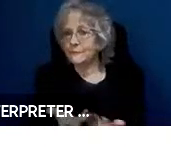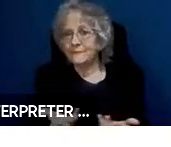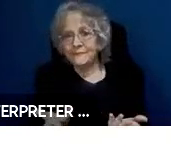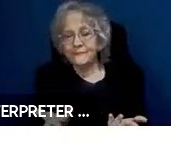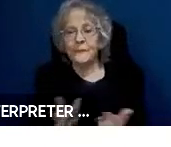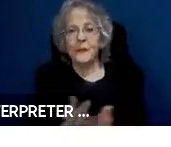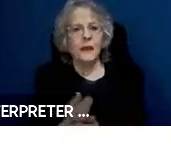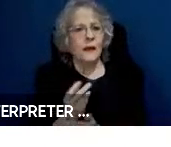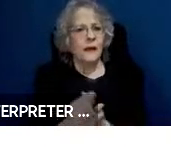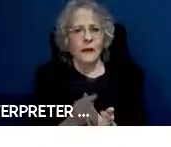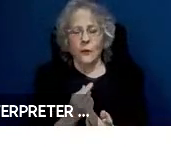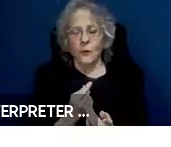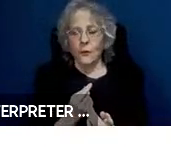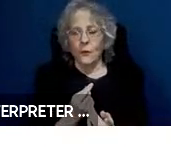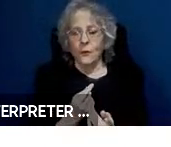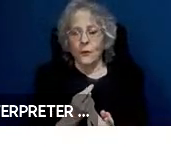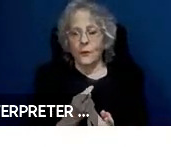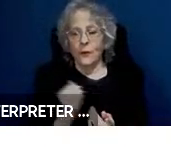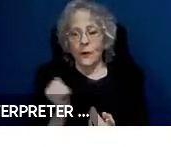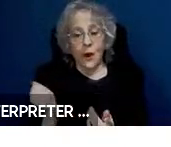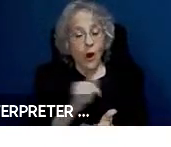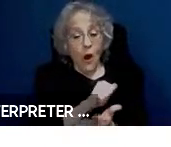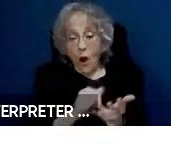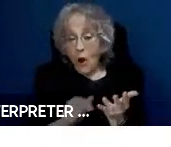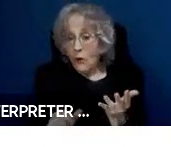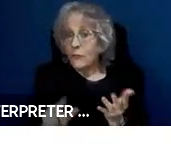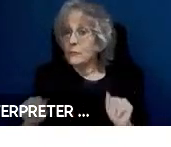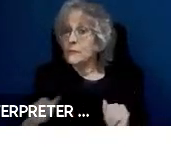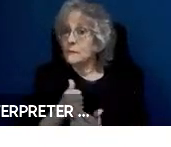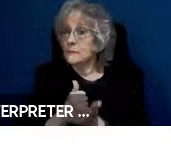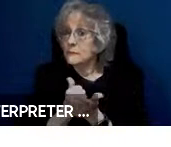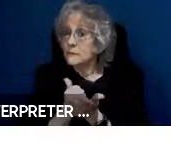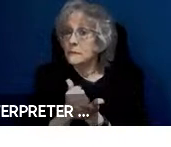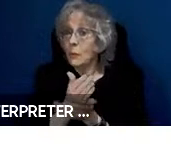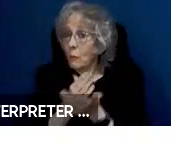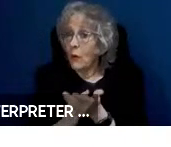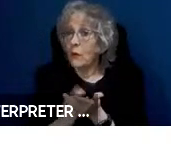themselves, although all of them may play a role in terms of what we are trying to do.